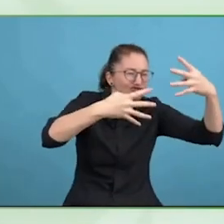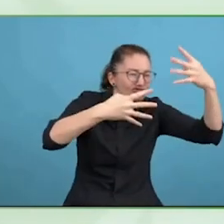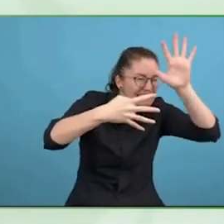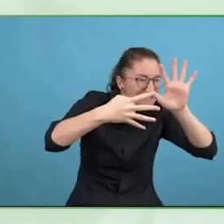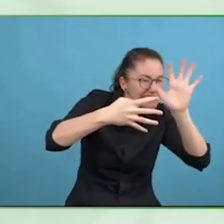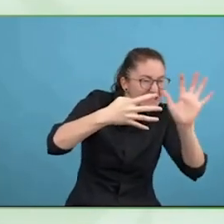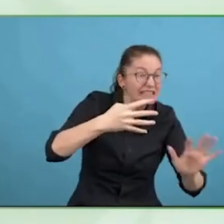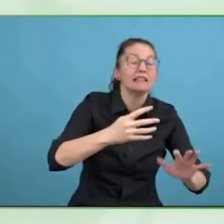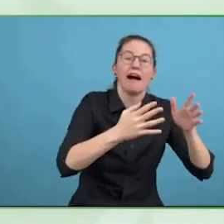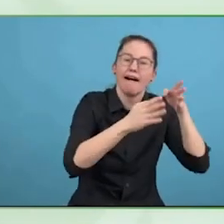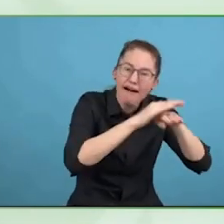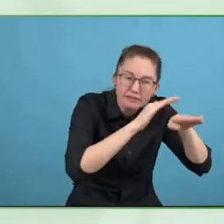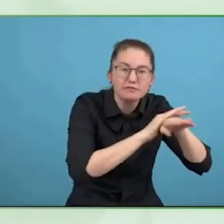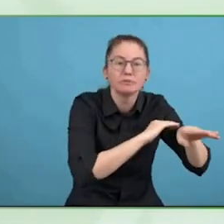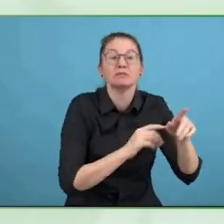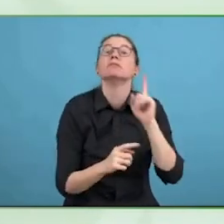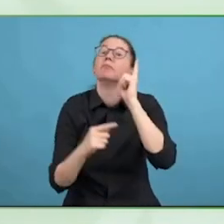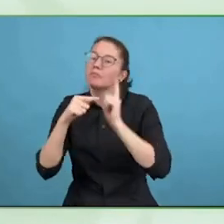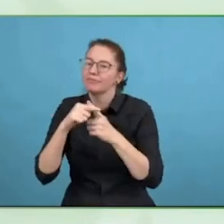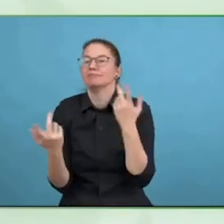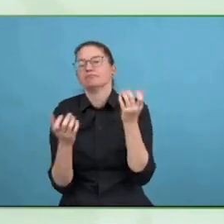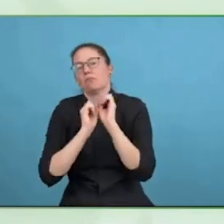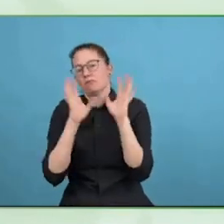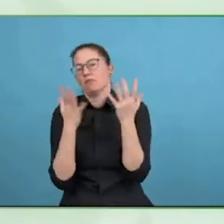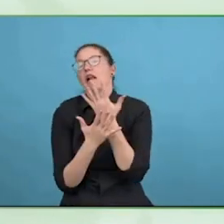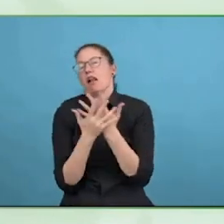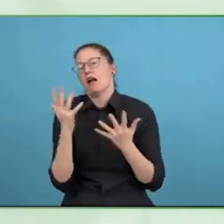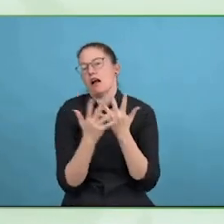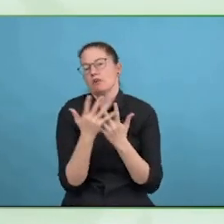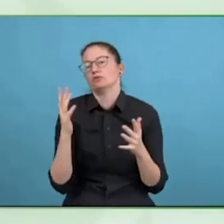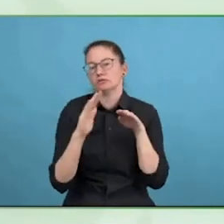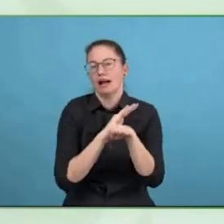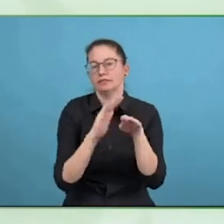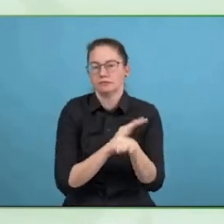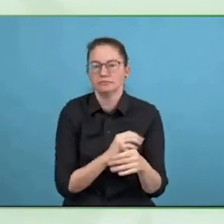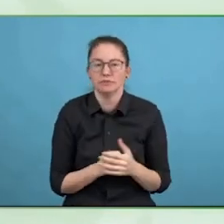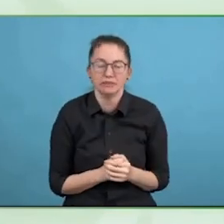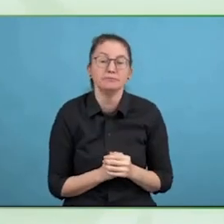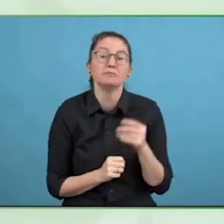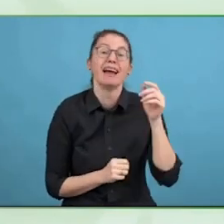publicly available guidance that we can look at to think about how we